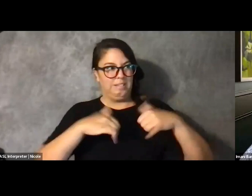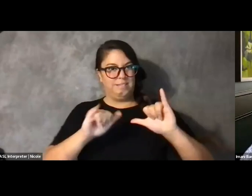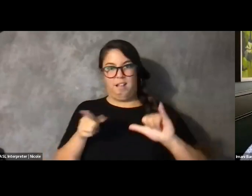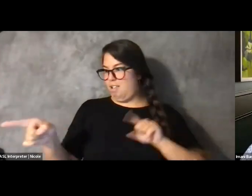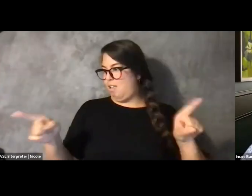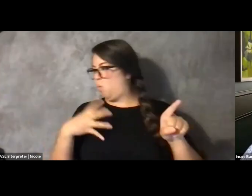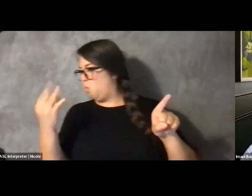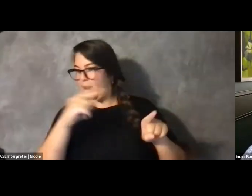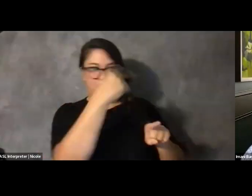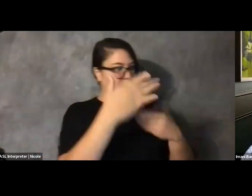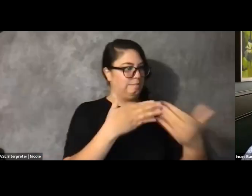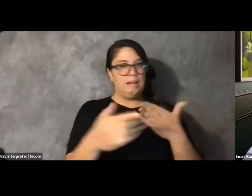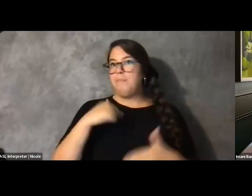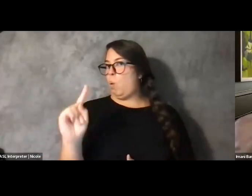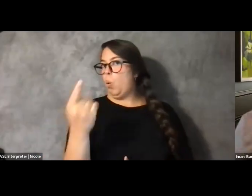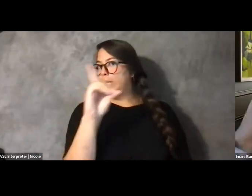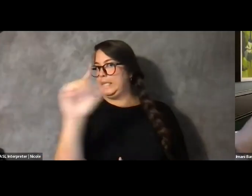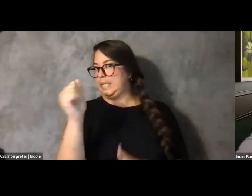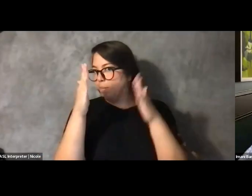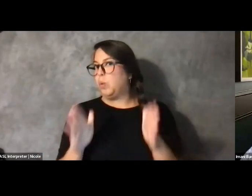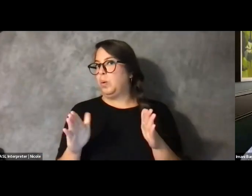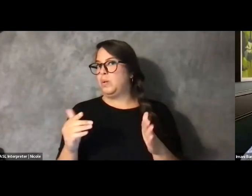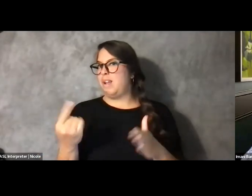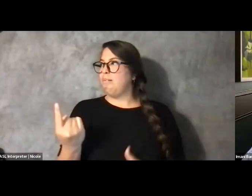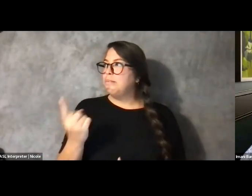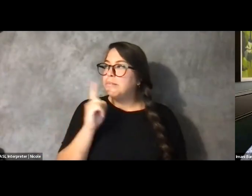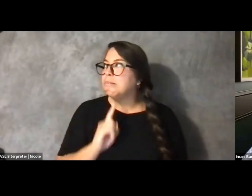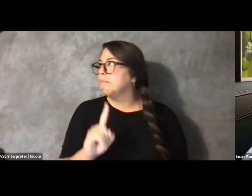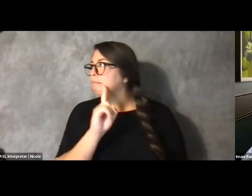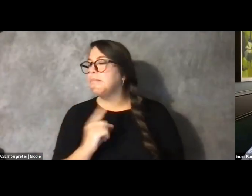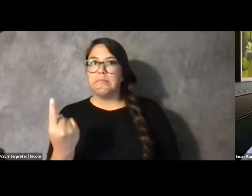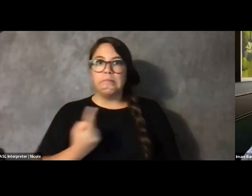And while in the back of my mind I knew I wasn't, there were other disabled kids